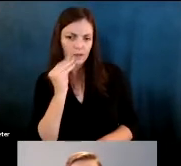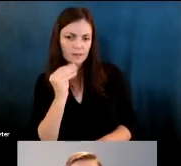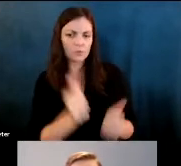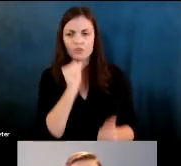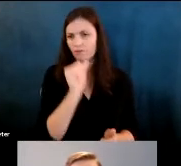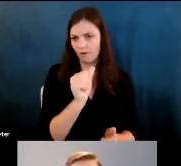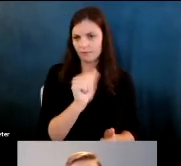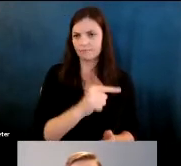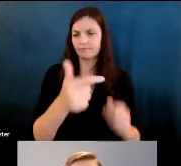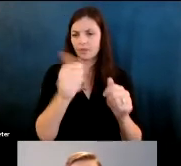Martin Wattenberg: Next slide.